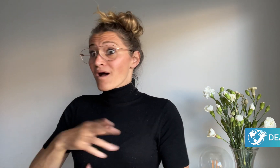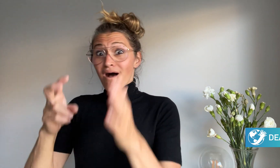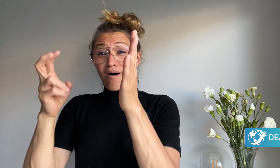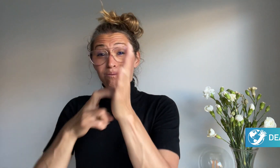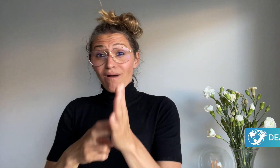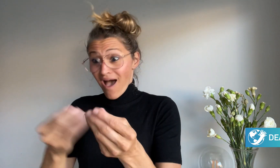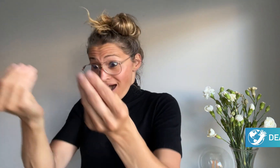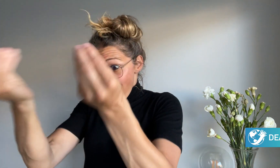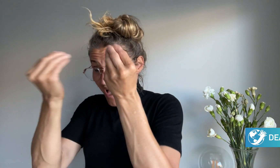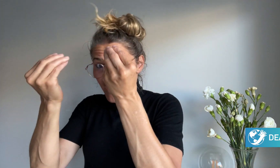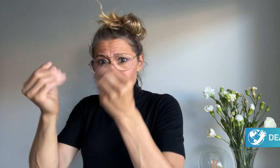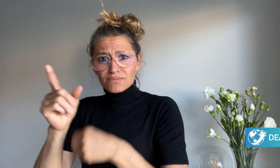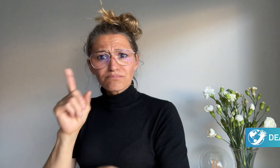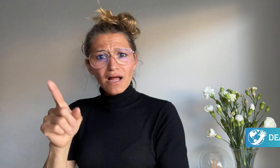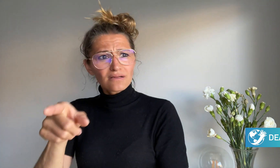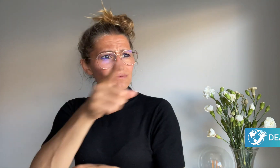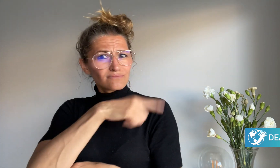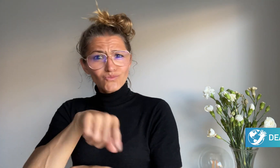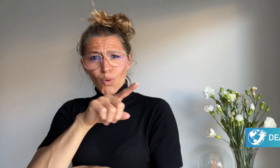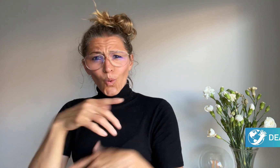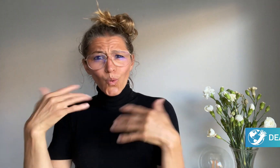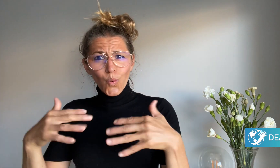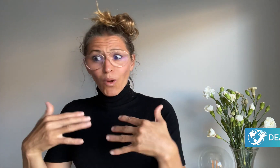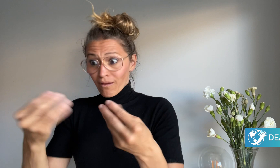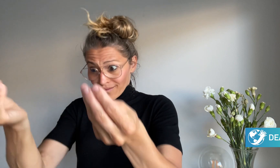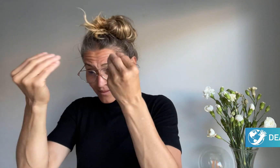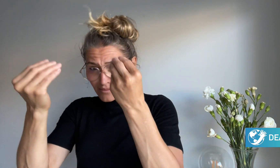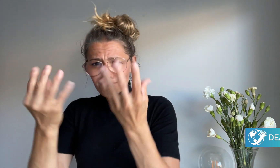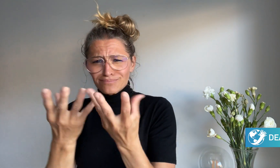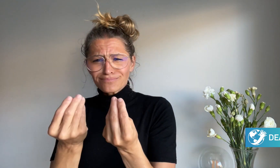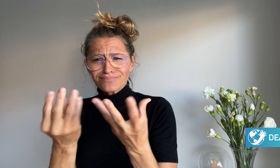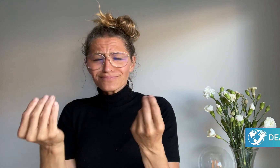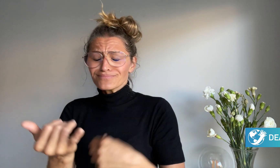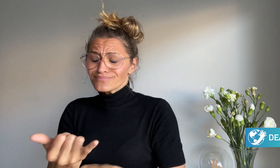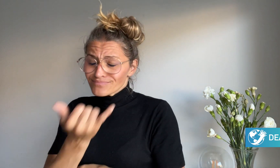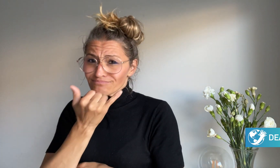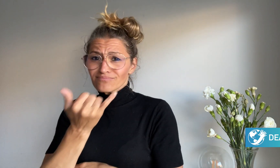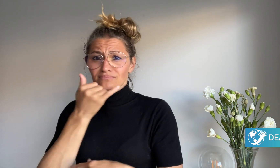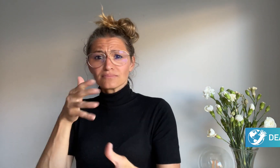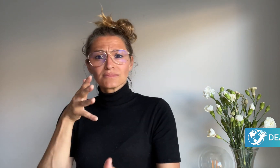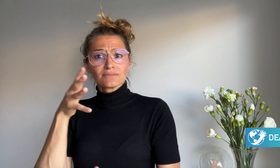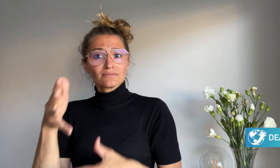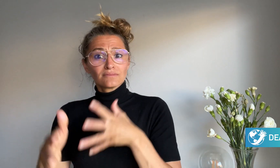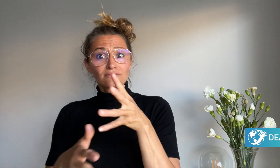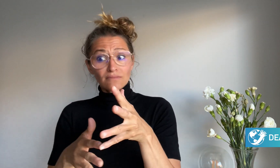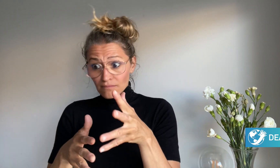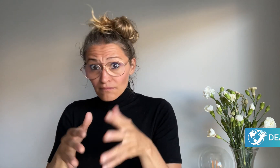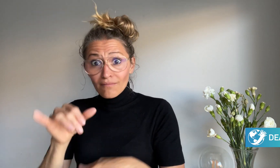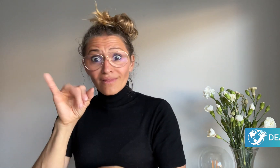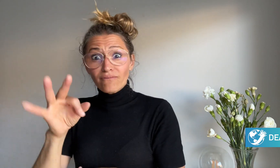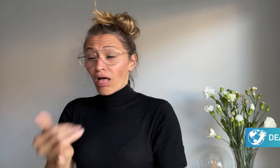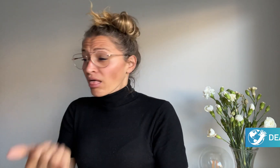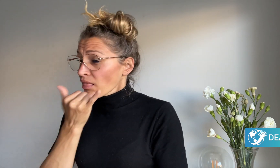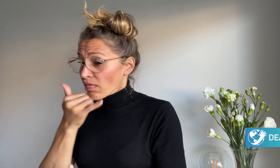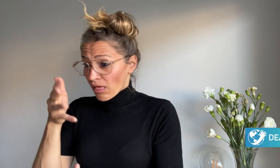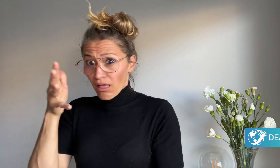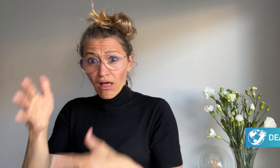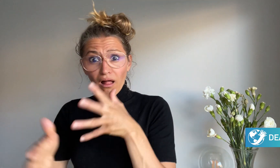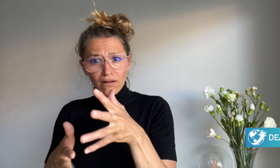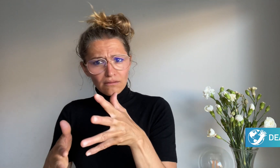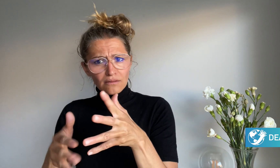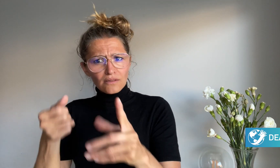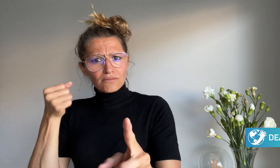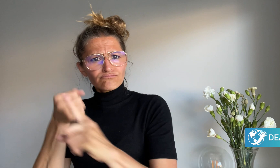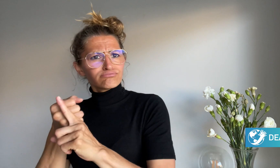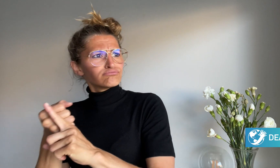were learning highly inaccurate signs, which impacts